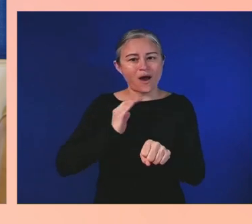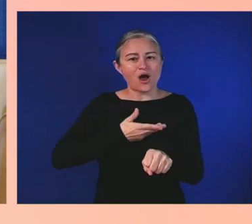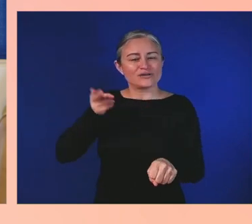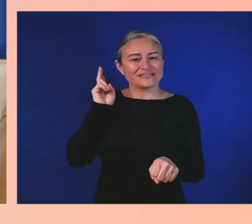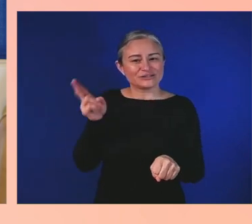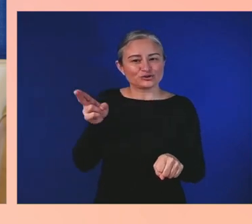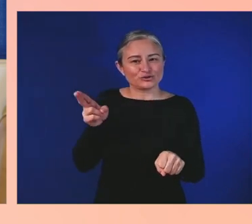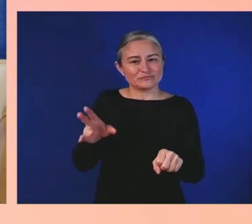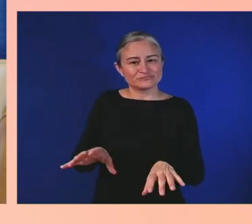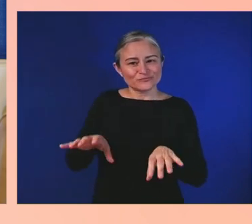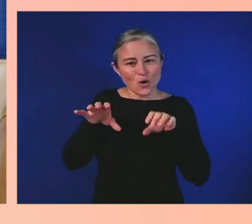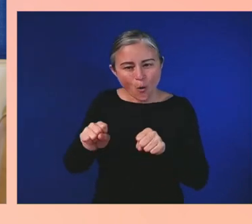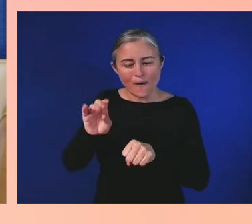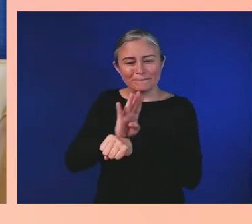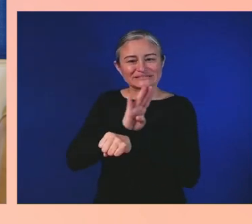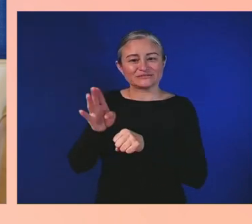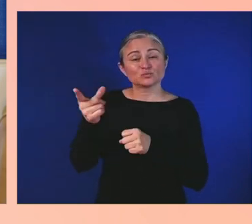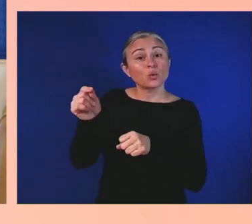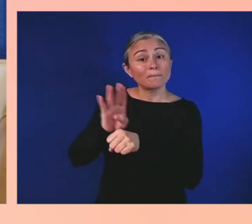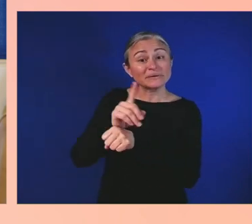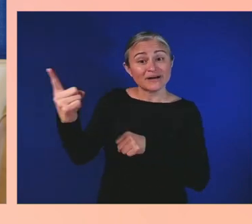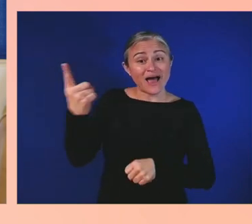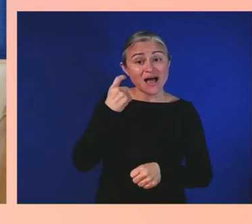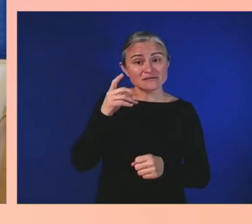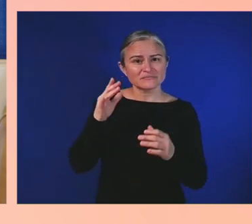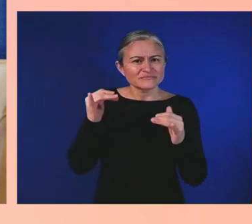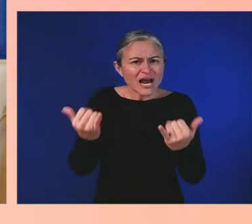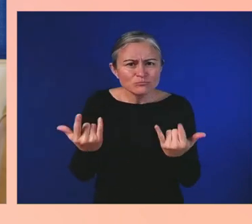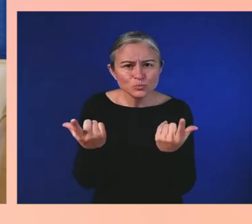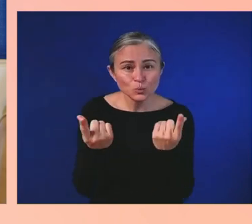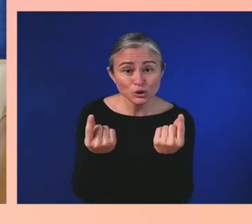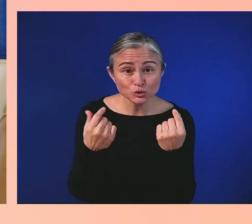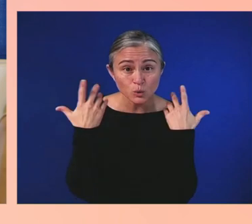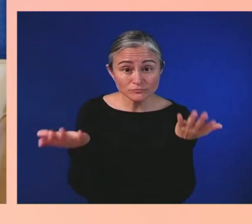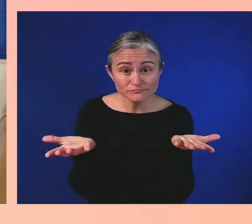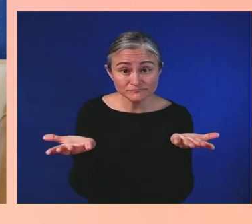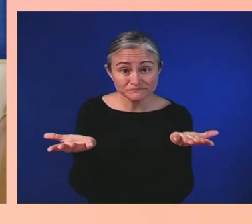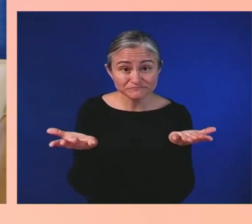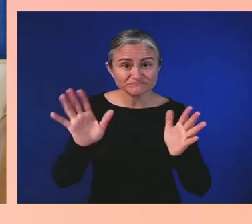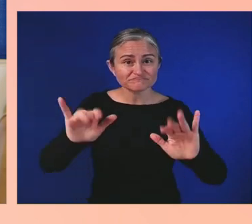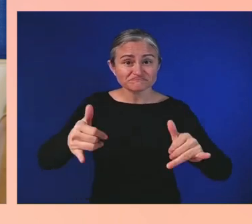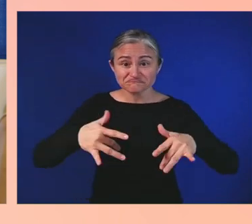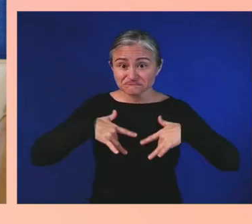One of the things I tell them is learn about the history of your organization before 1968,